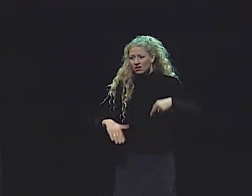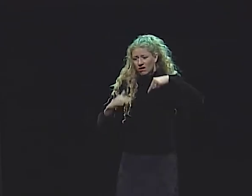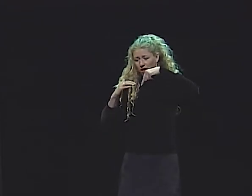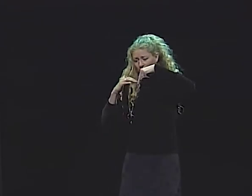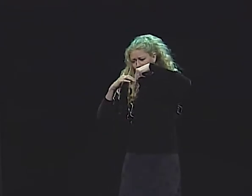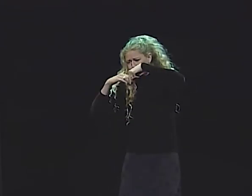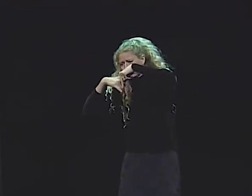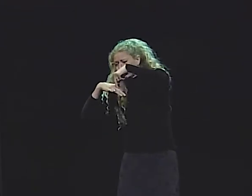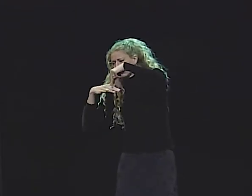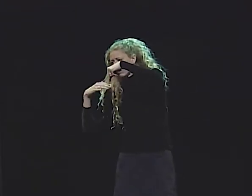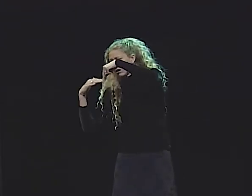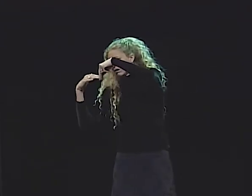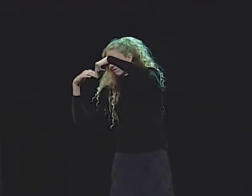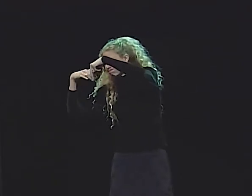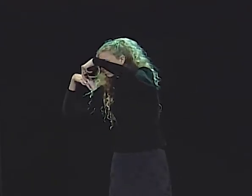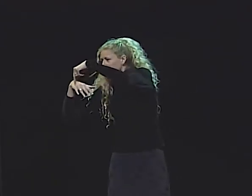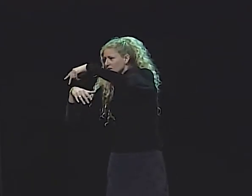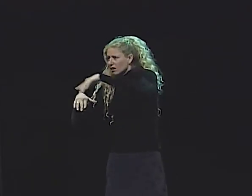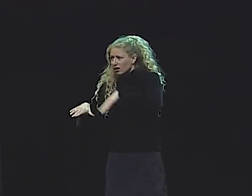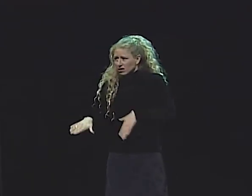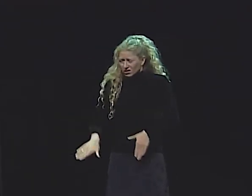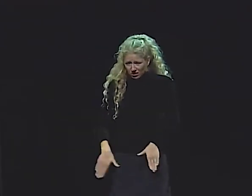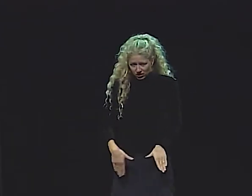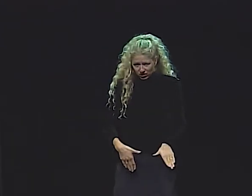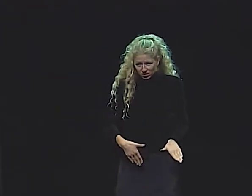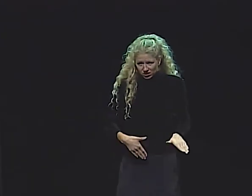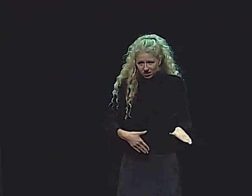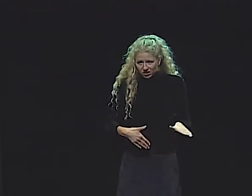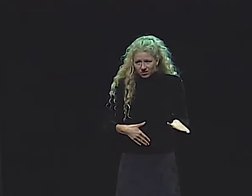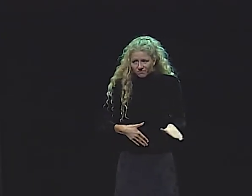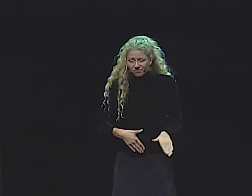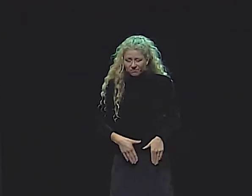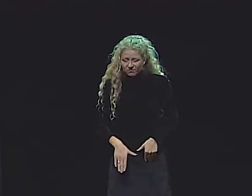"NO. IT WAS THE 3 OF US. WE DID THIS,"